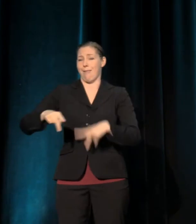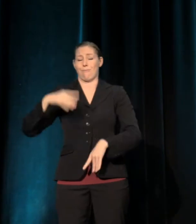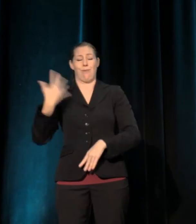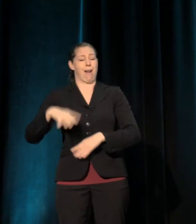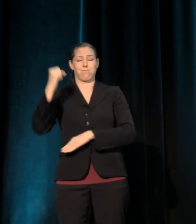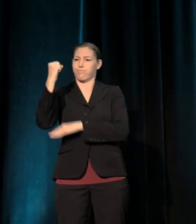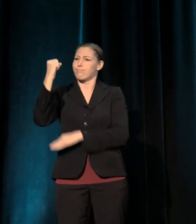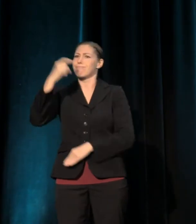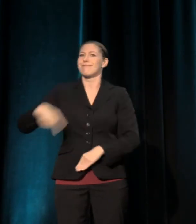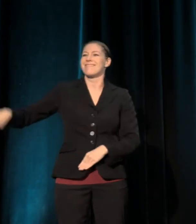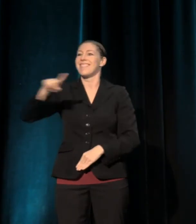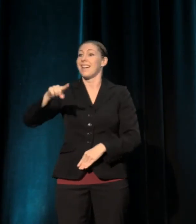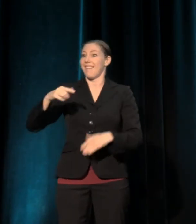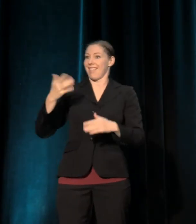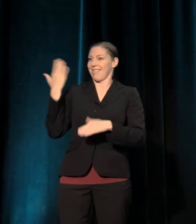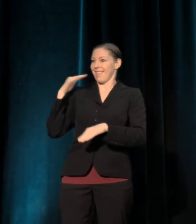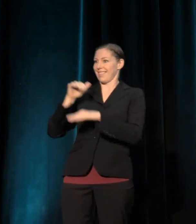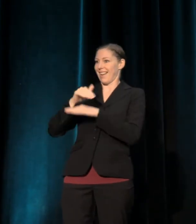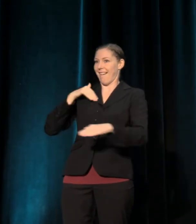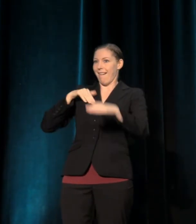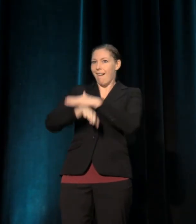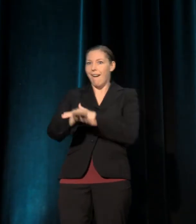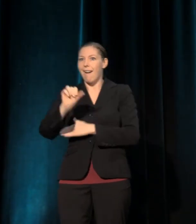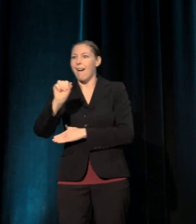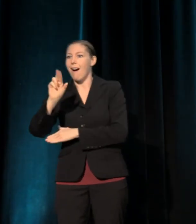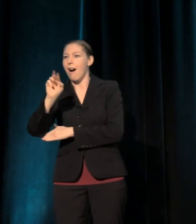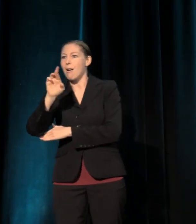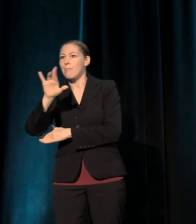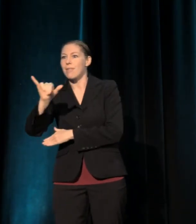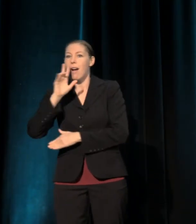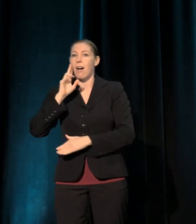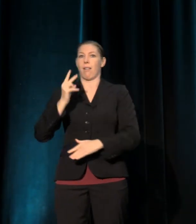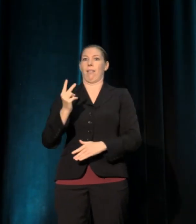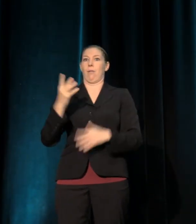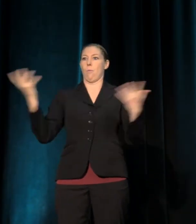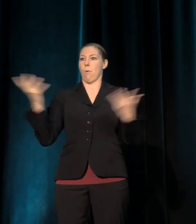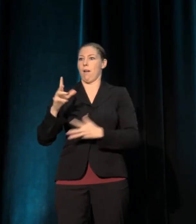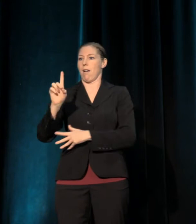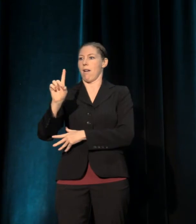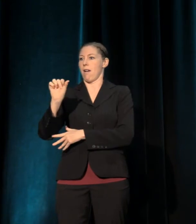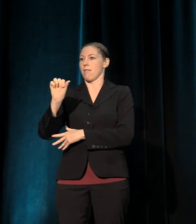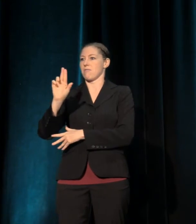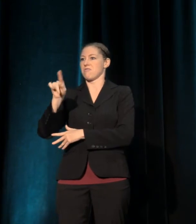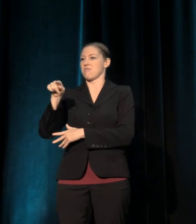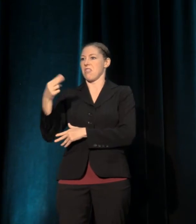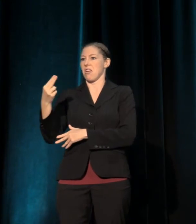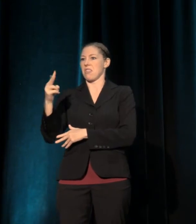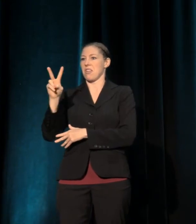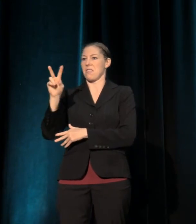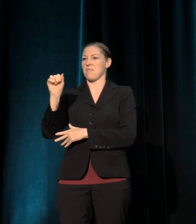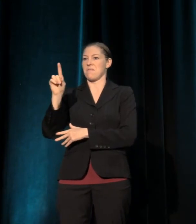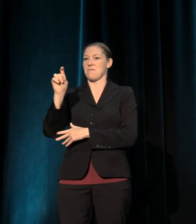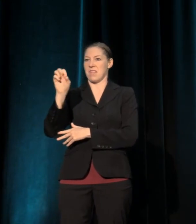I walked into the armory and I was greeted by Darth Vader in a kilt playing a bagpipe on a unicycle.